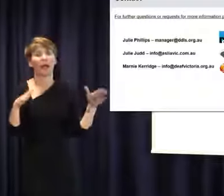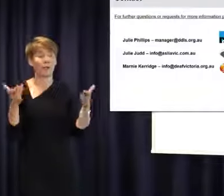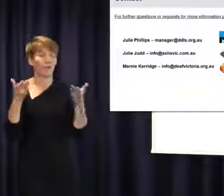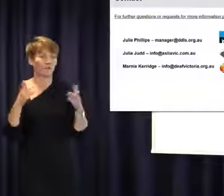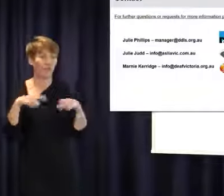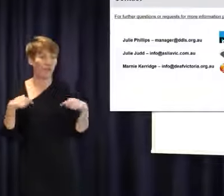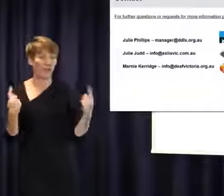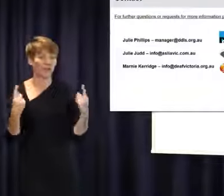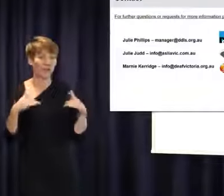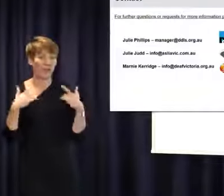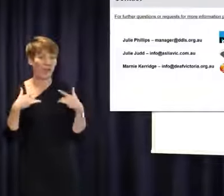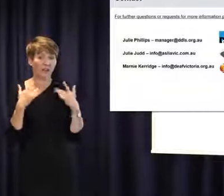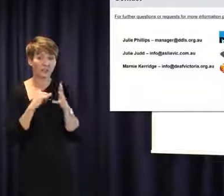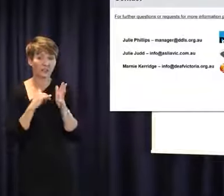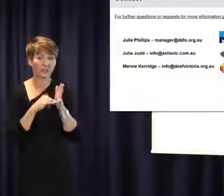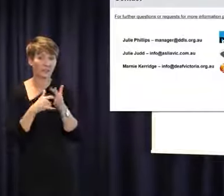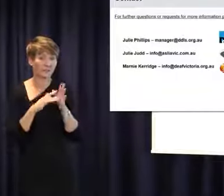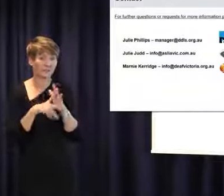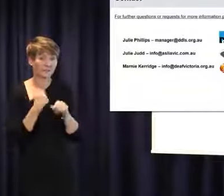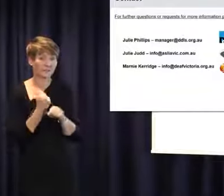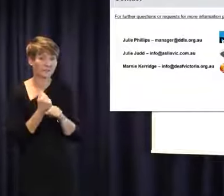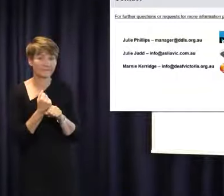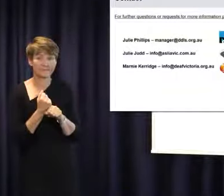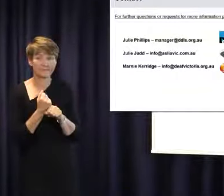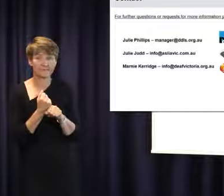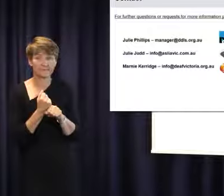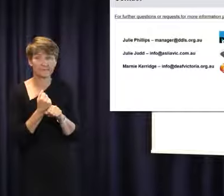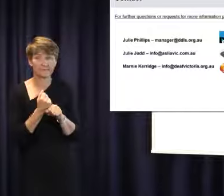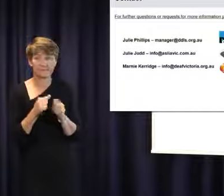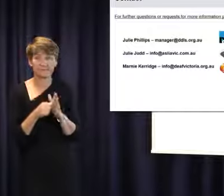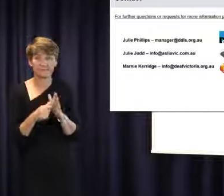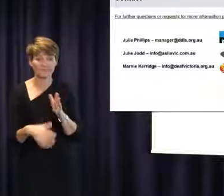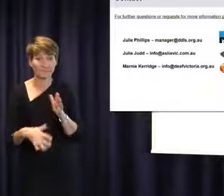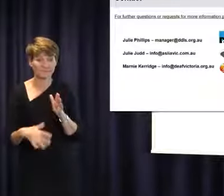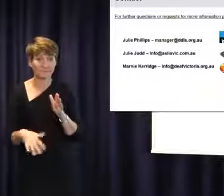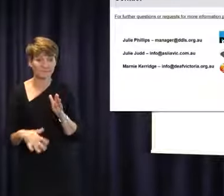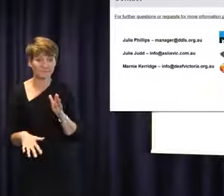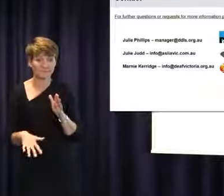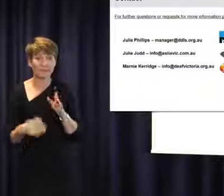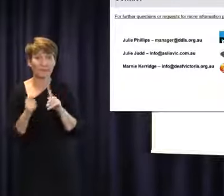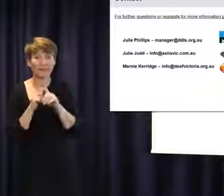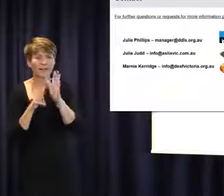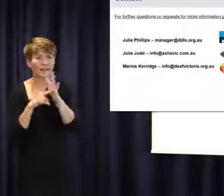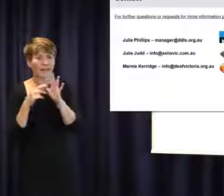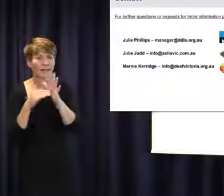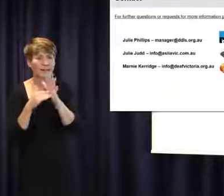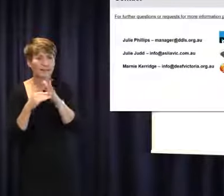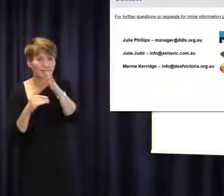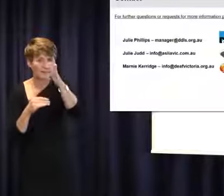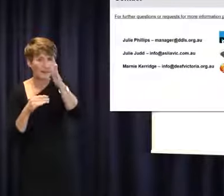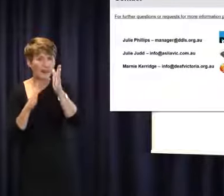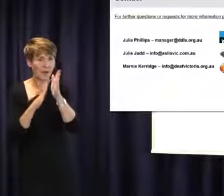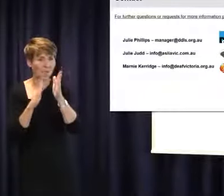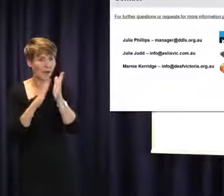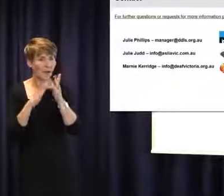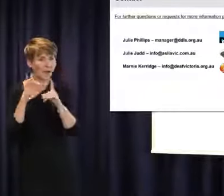It is not a cheap thing to do. Also, Niaz and Michael have given up their Sunday afternoon